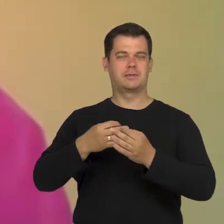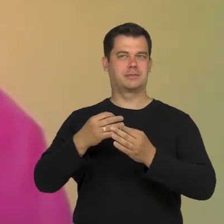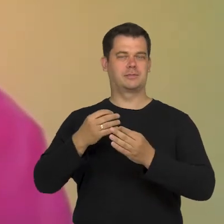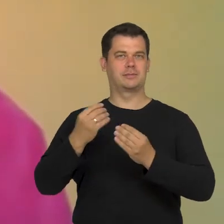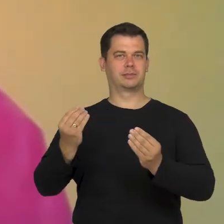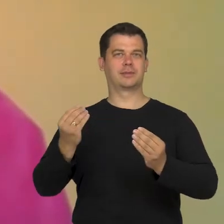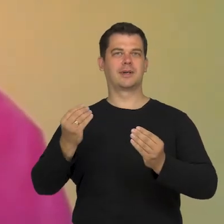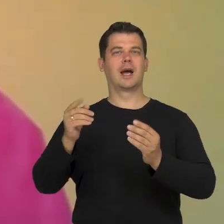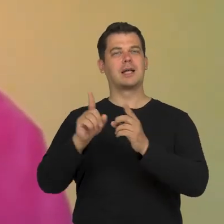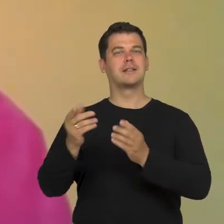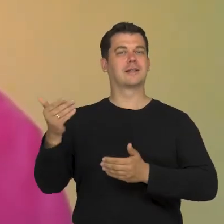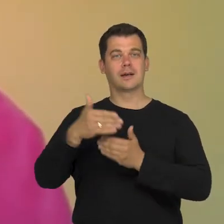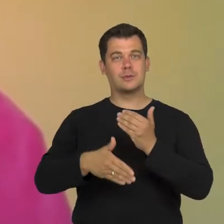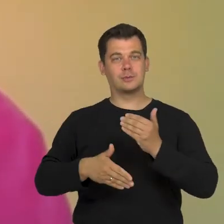I would like to tell you